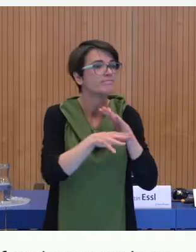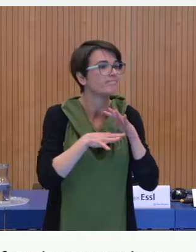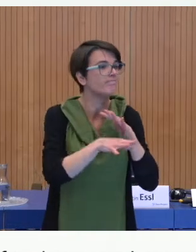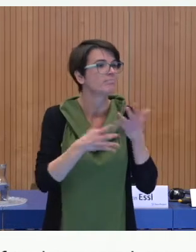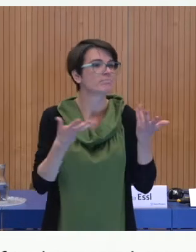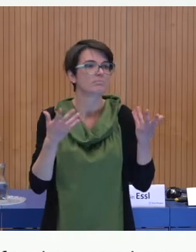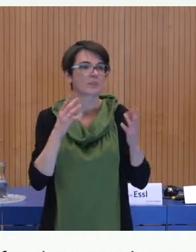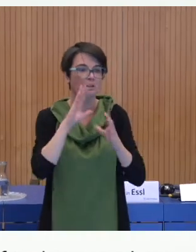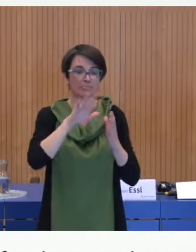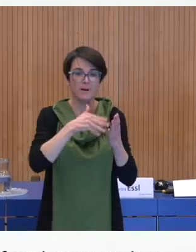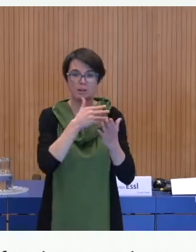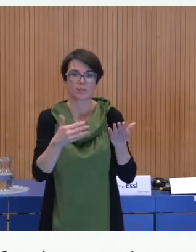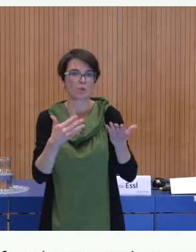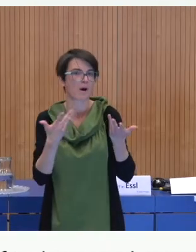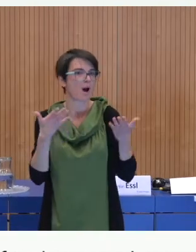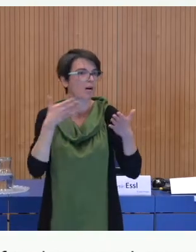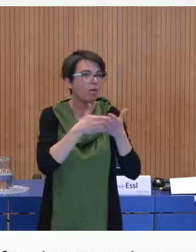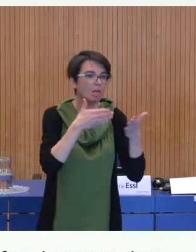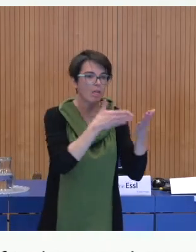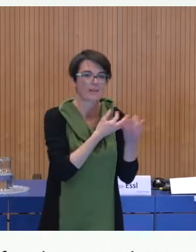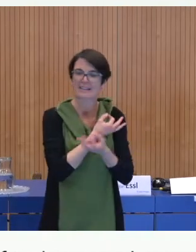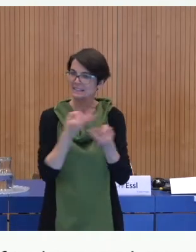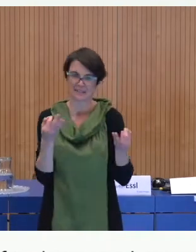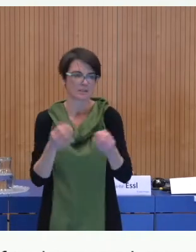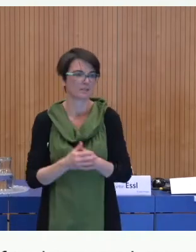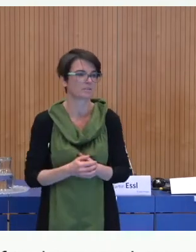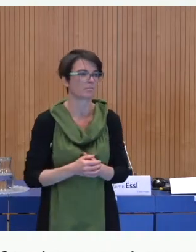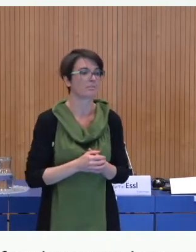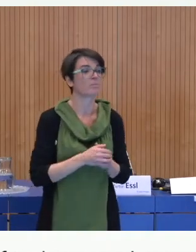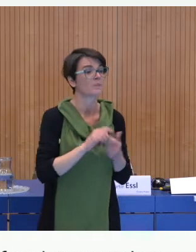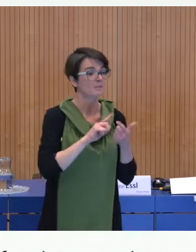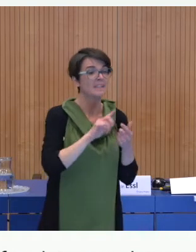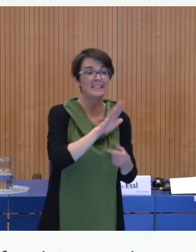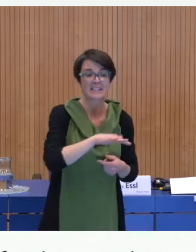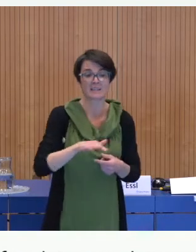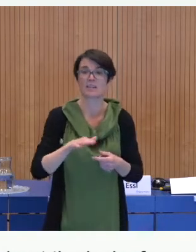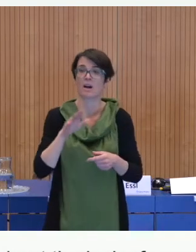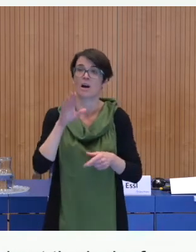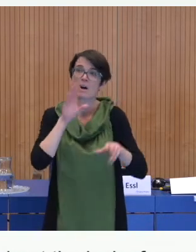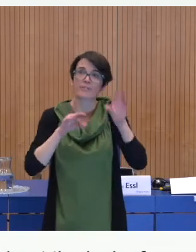is not a given process in these families. There is no given common language which